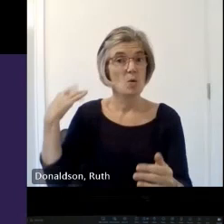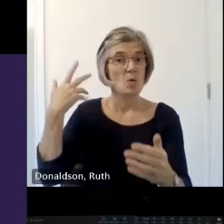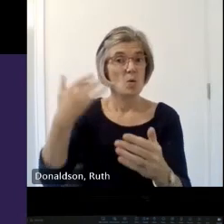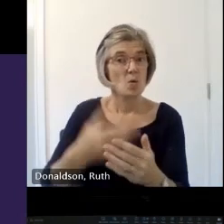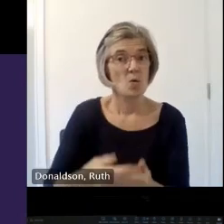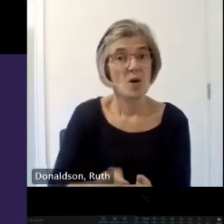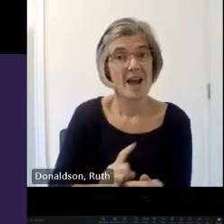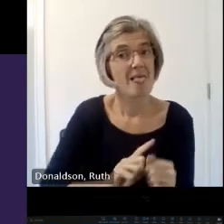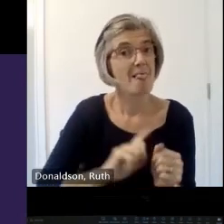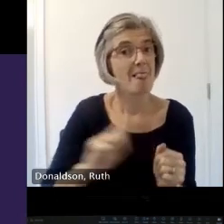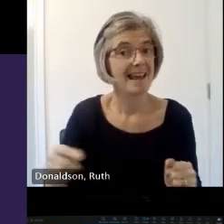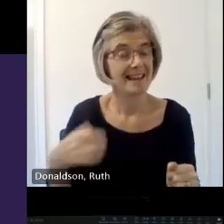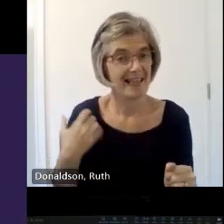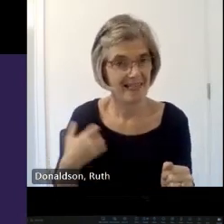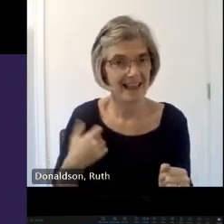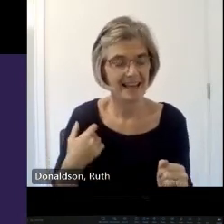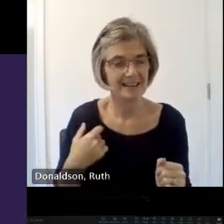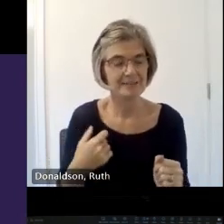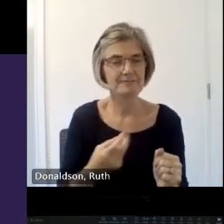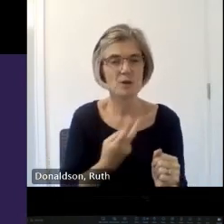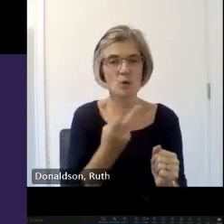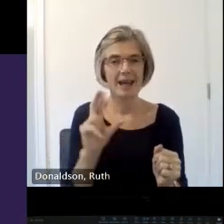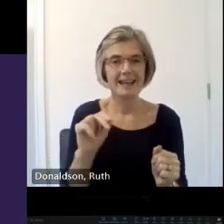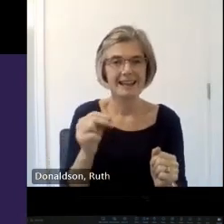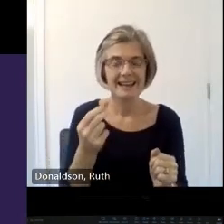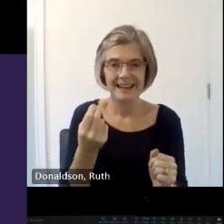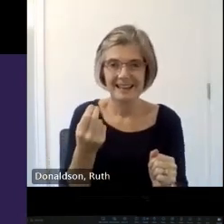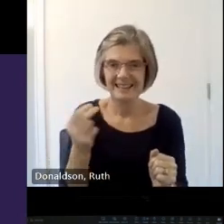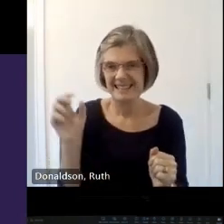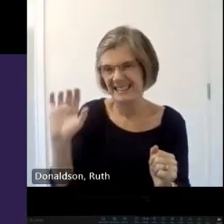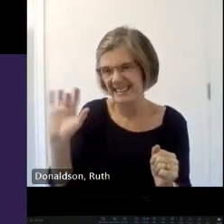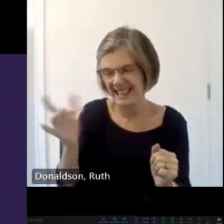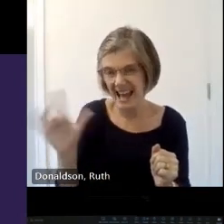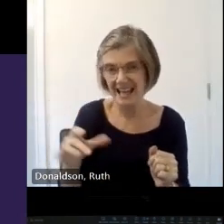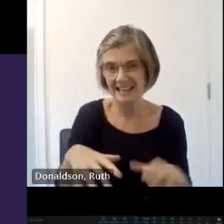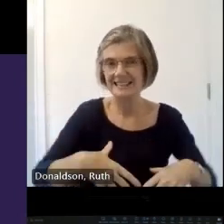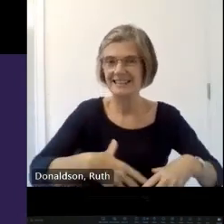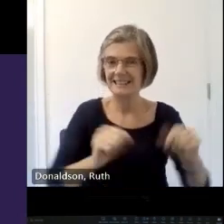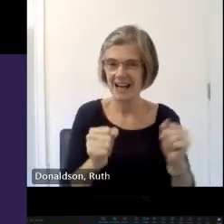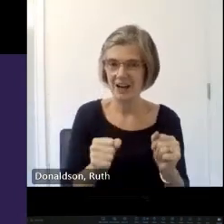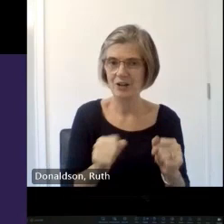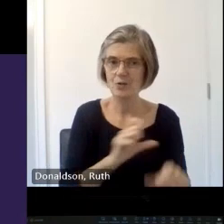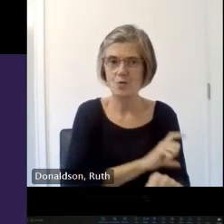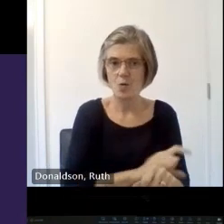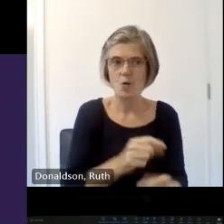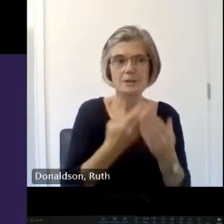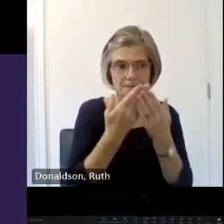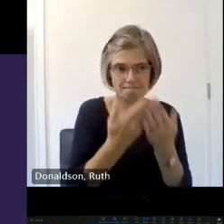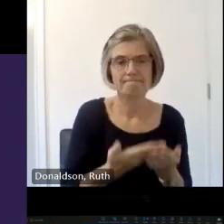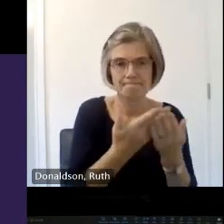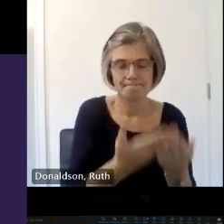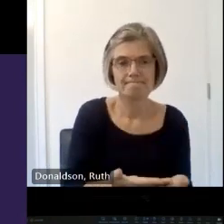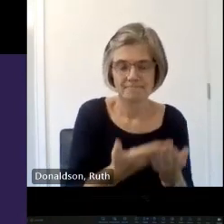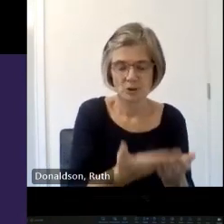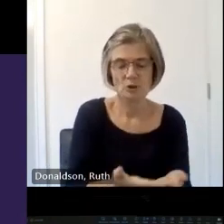course in 20102 and followed this with an MA in archaeological Arch archaeology and a research